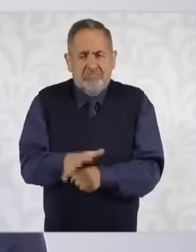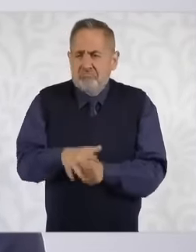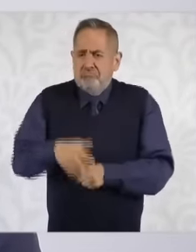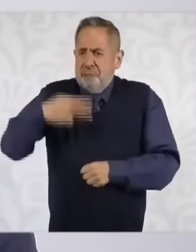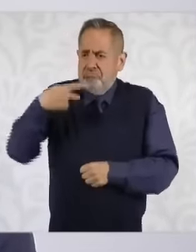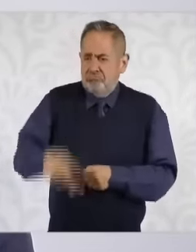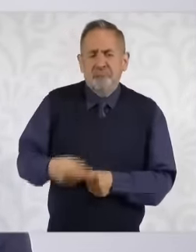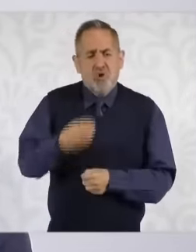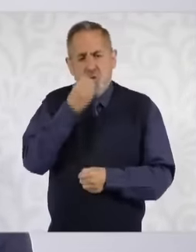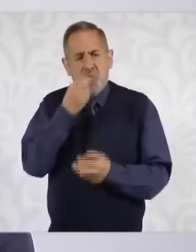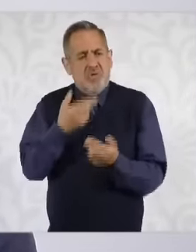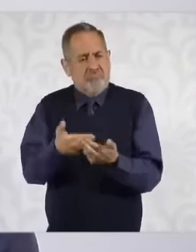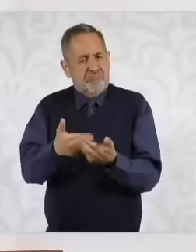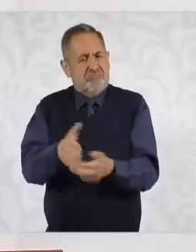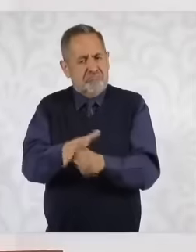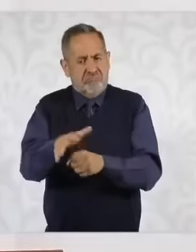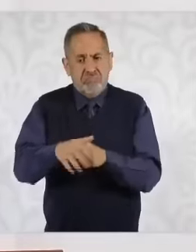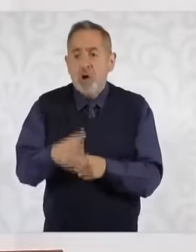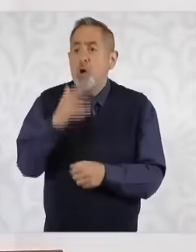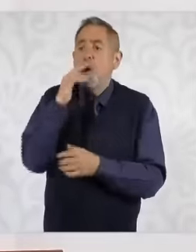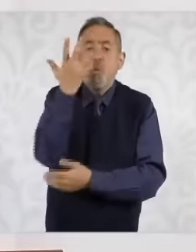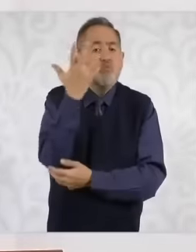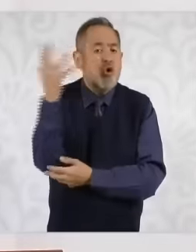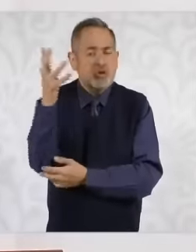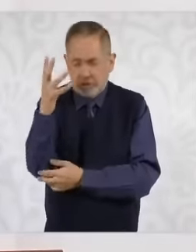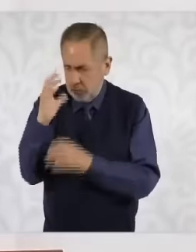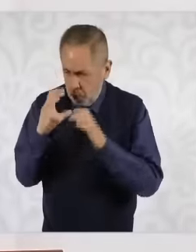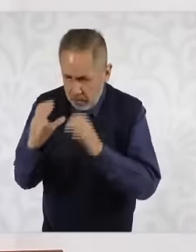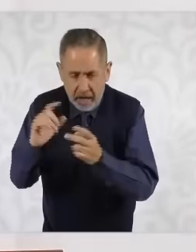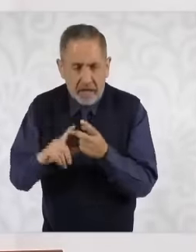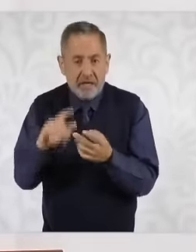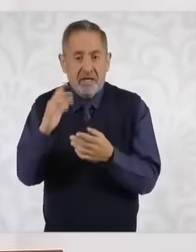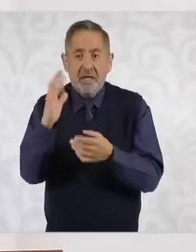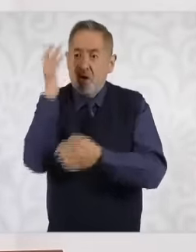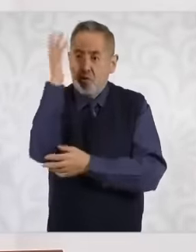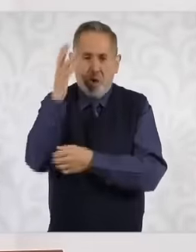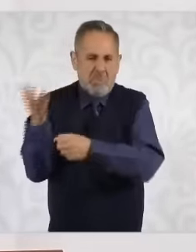are going to take more care of the forests we are going to reduce the deforestation caused by crops including